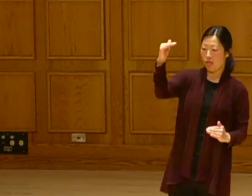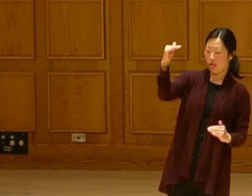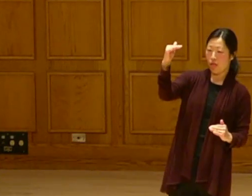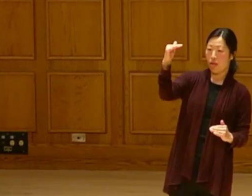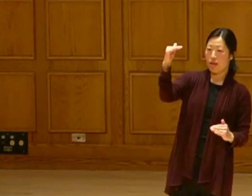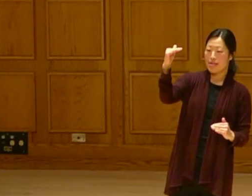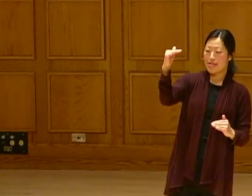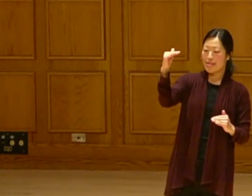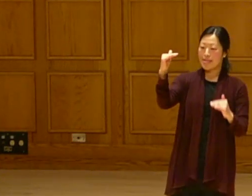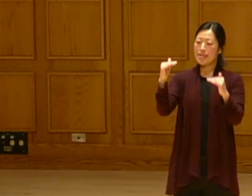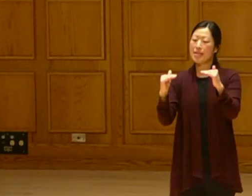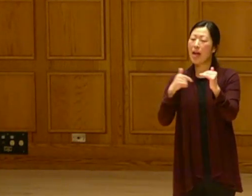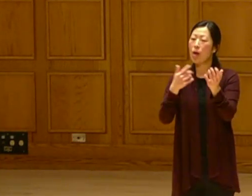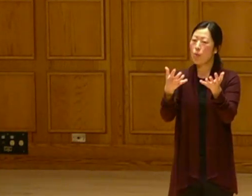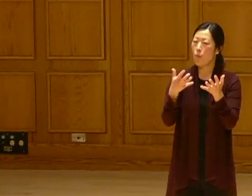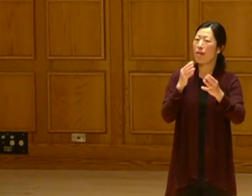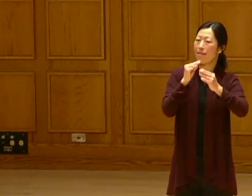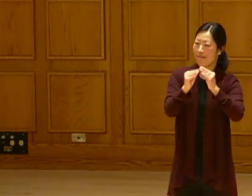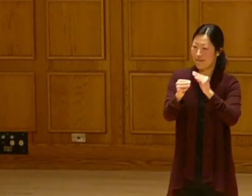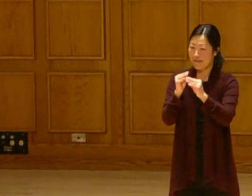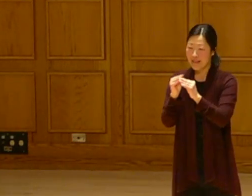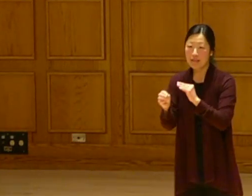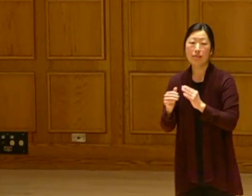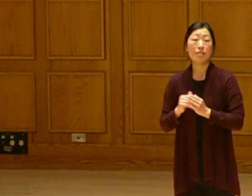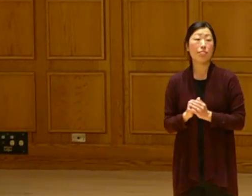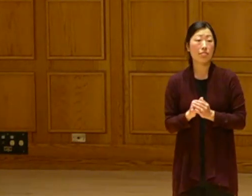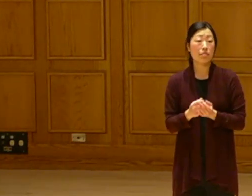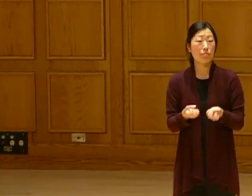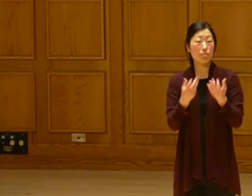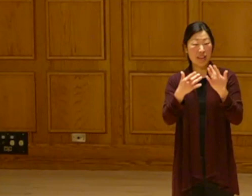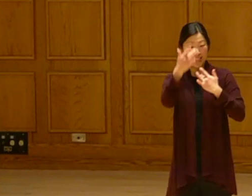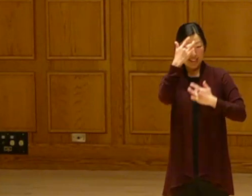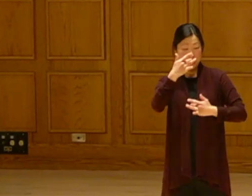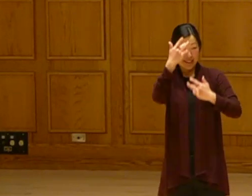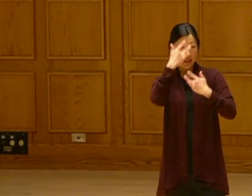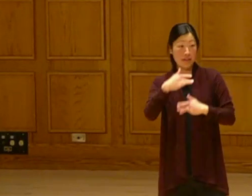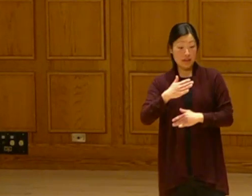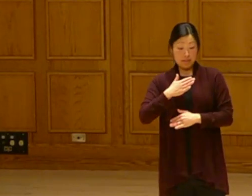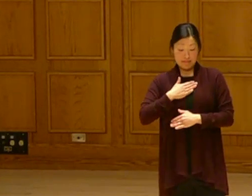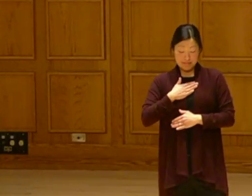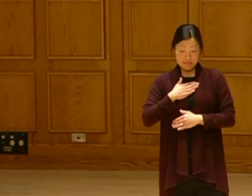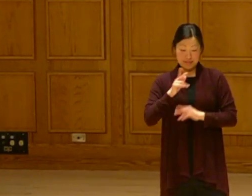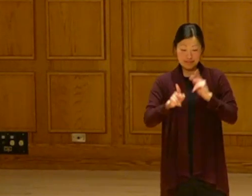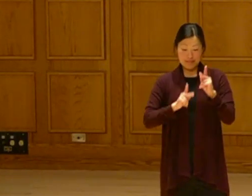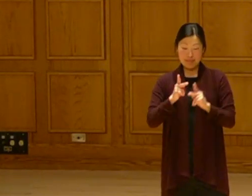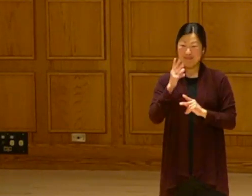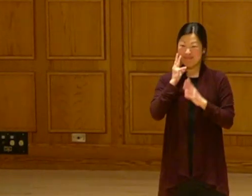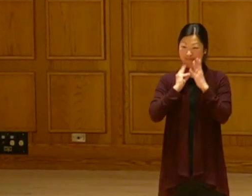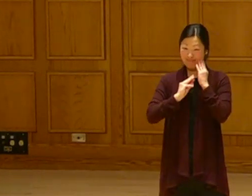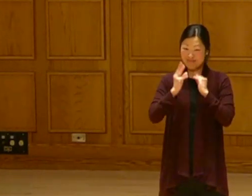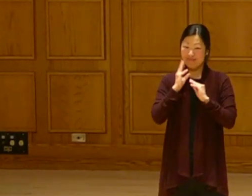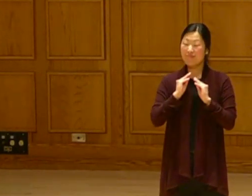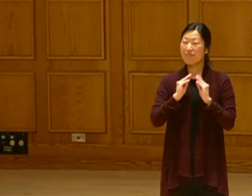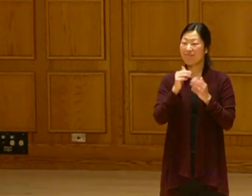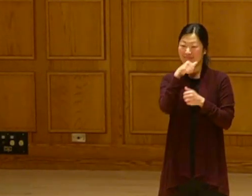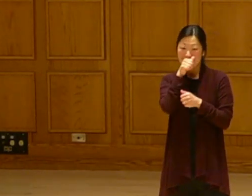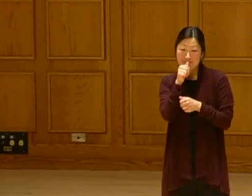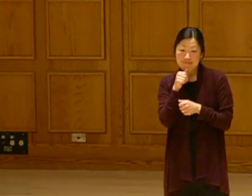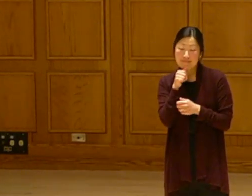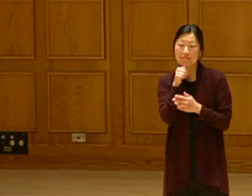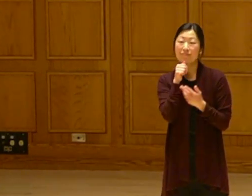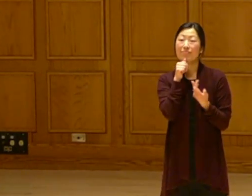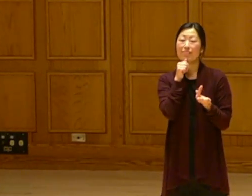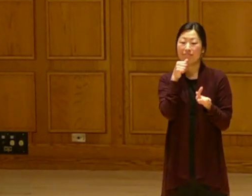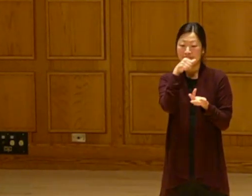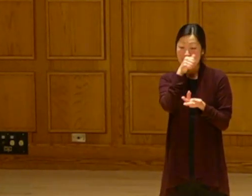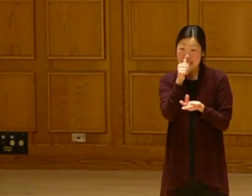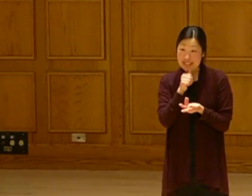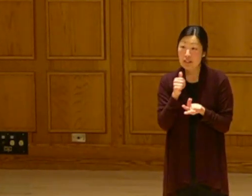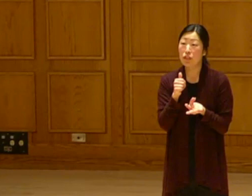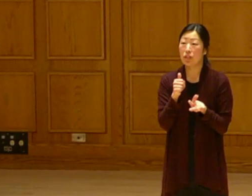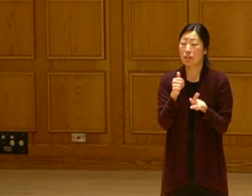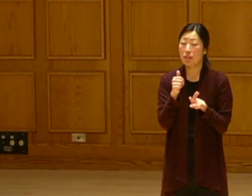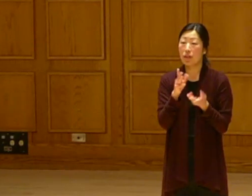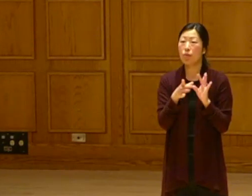And knowing that so many of the diseases that my people are ailed